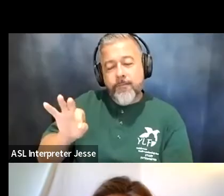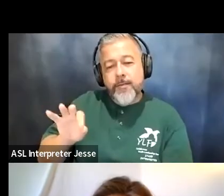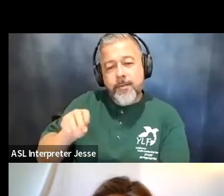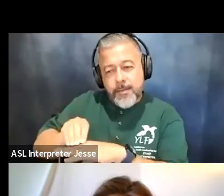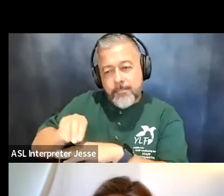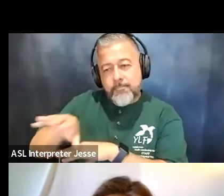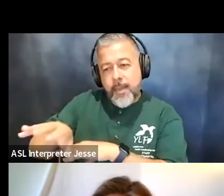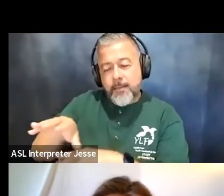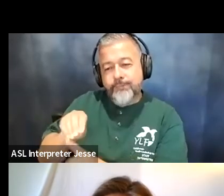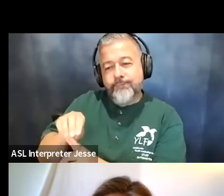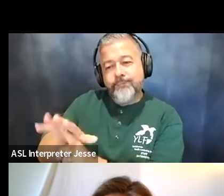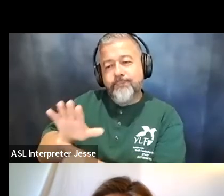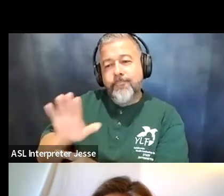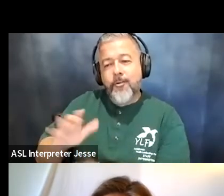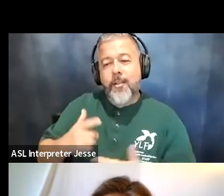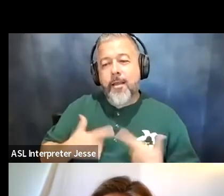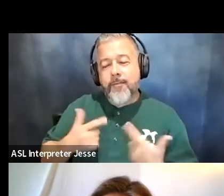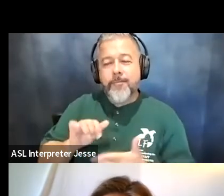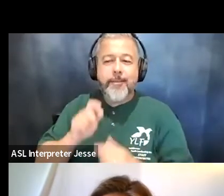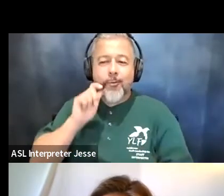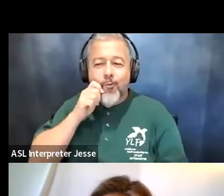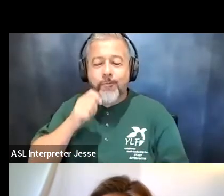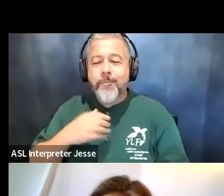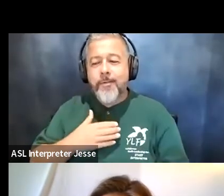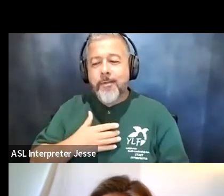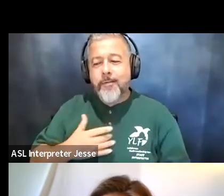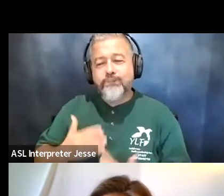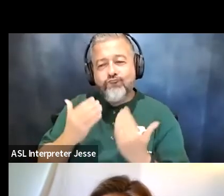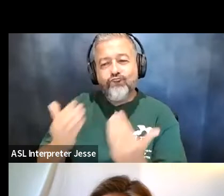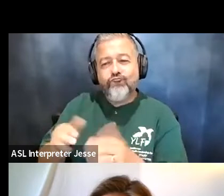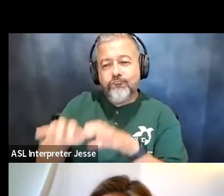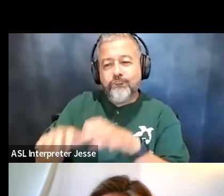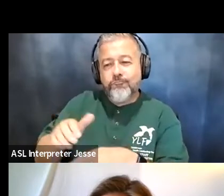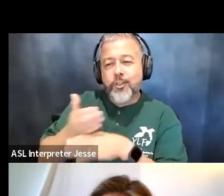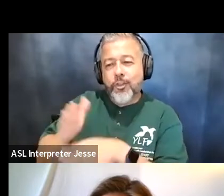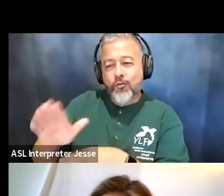own experiences in the chat if you'd like to um so we're going to move on to the next question uh